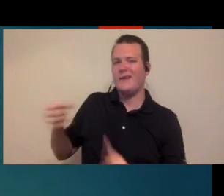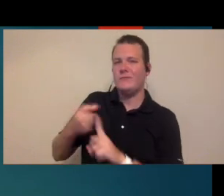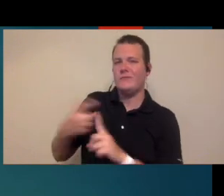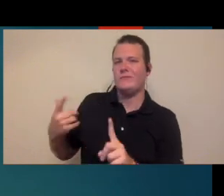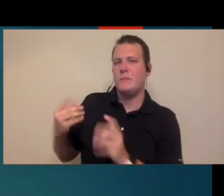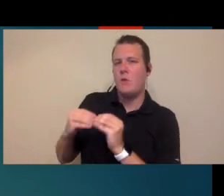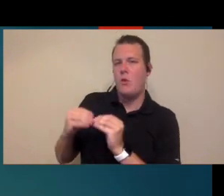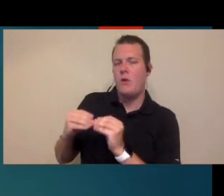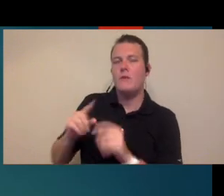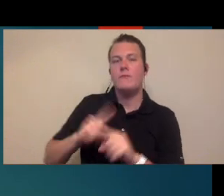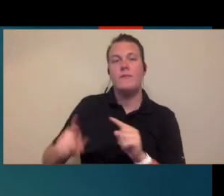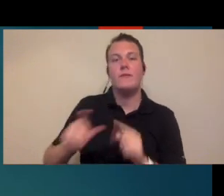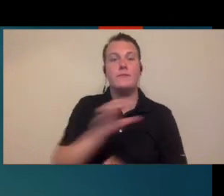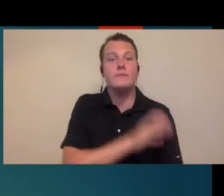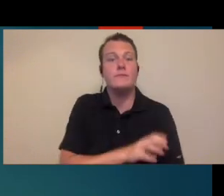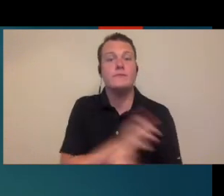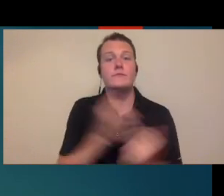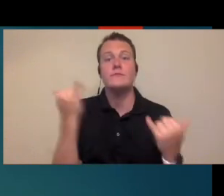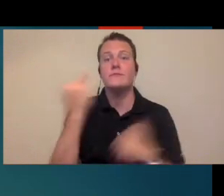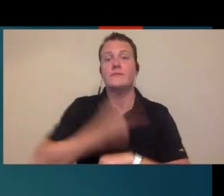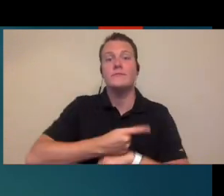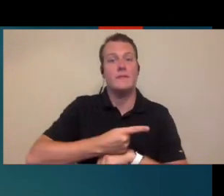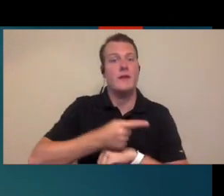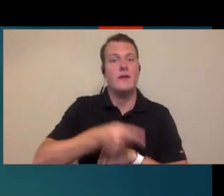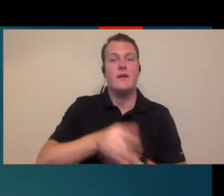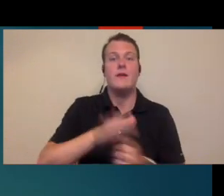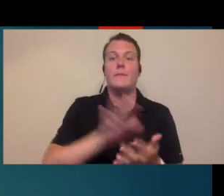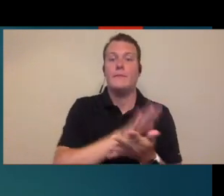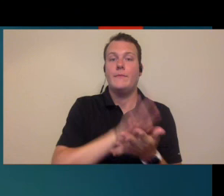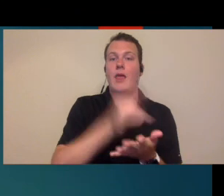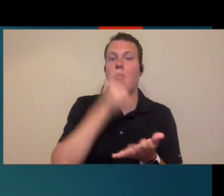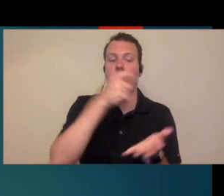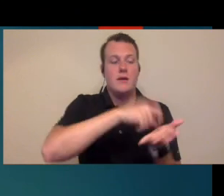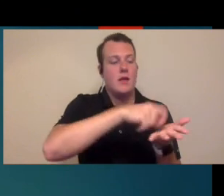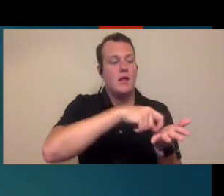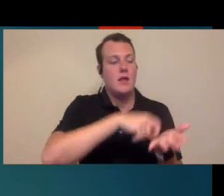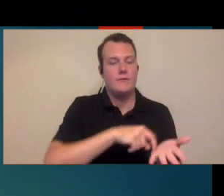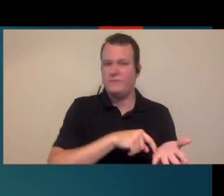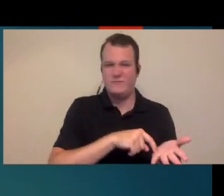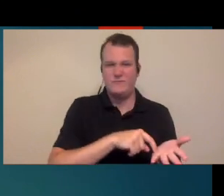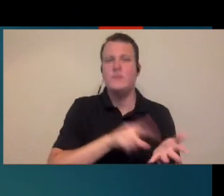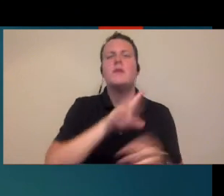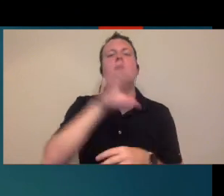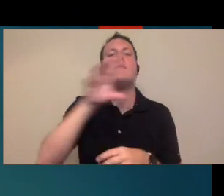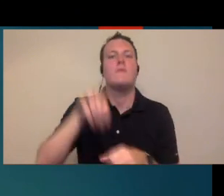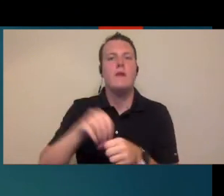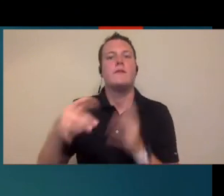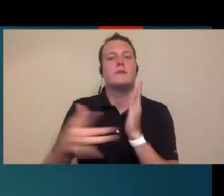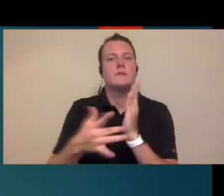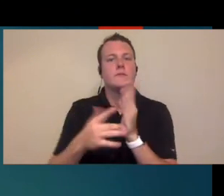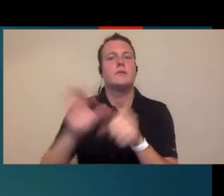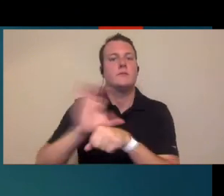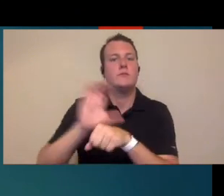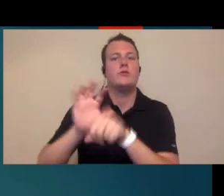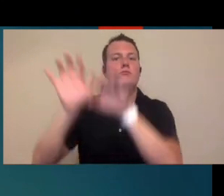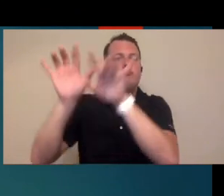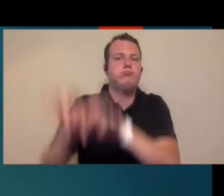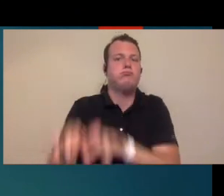a little bit more in-depth but you know these clinics today are not just pin and paper charts you know there's a whole lot of IT considerations that goes on